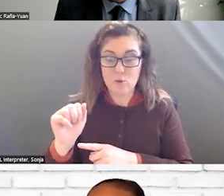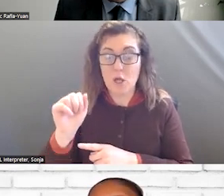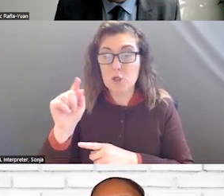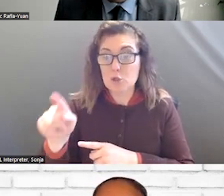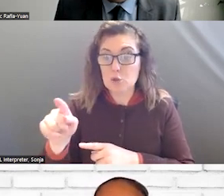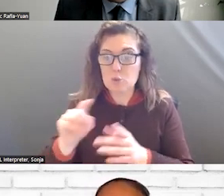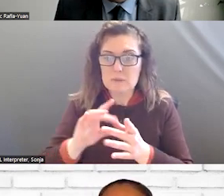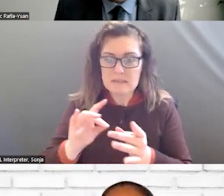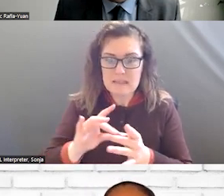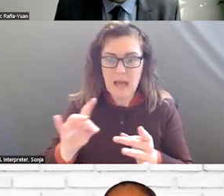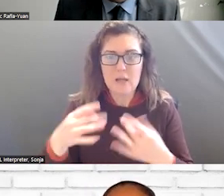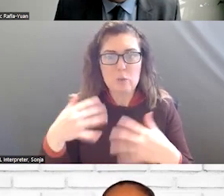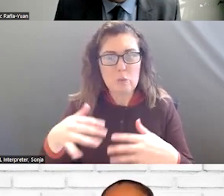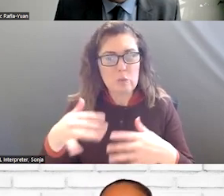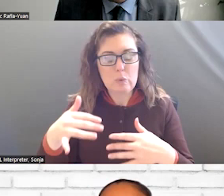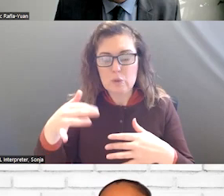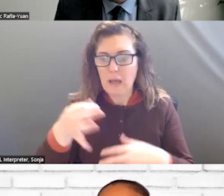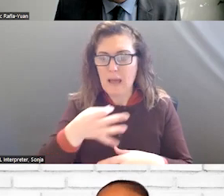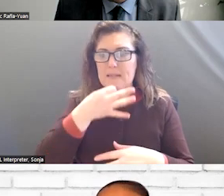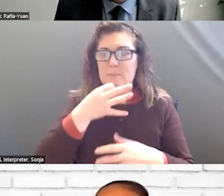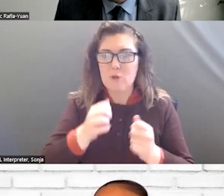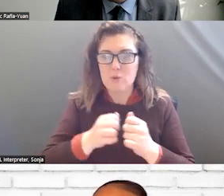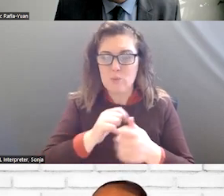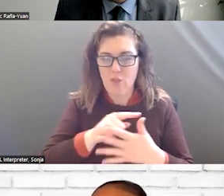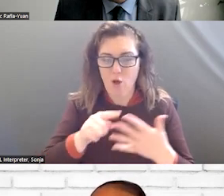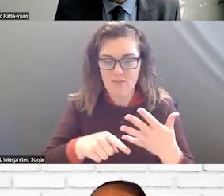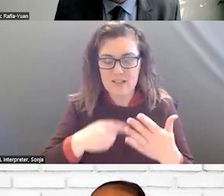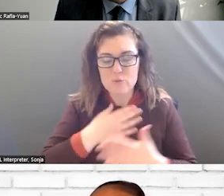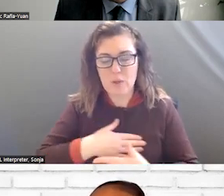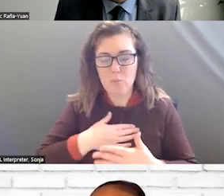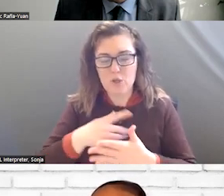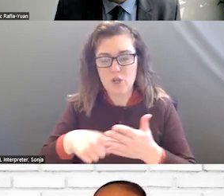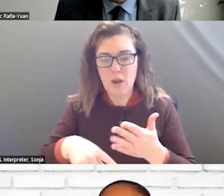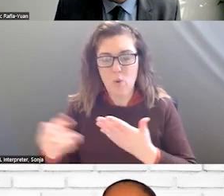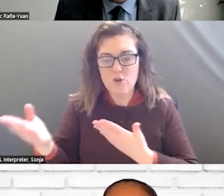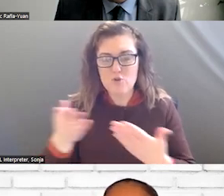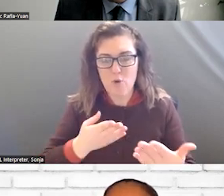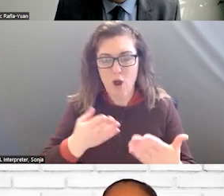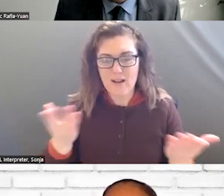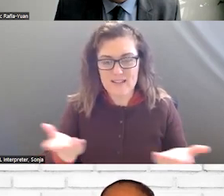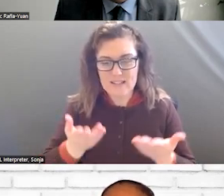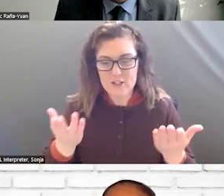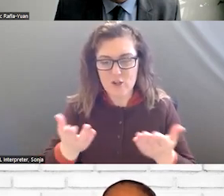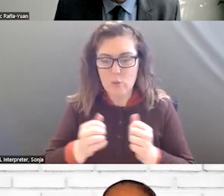WELL VERSED IN THIS AND WE APPRECIATE EVERYTHING THAT YOU BROUGHT WITH THE REPRESENTATIVES OFFICE AND REALLY HELPING